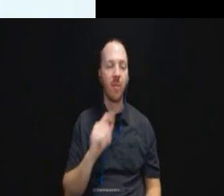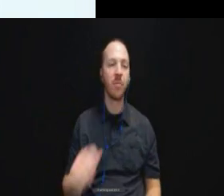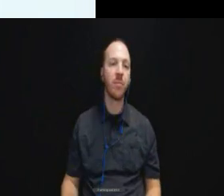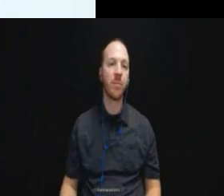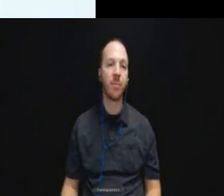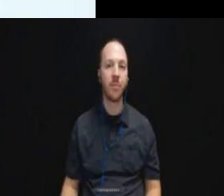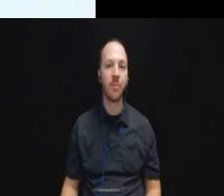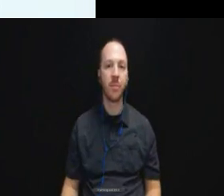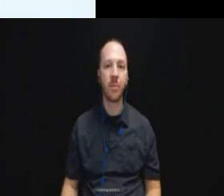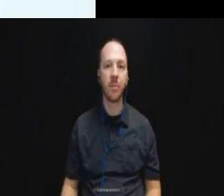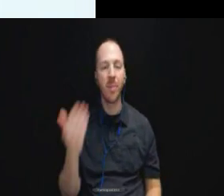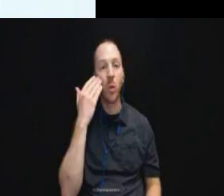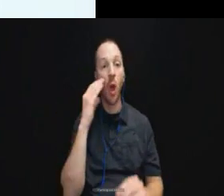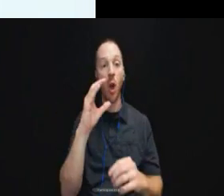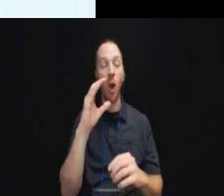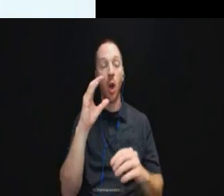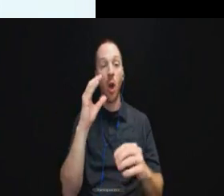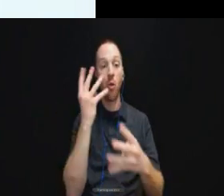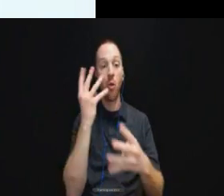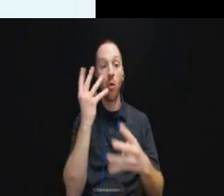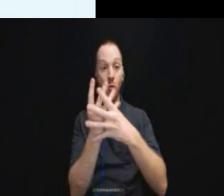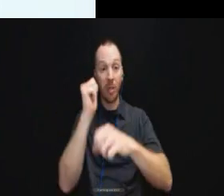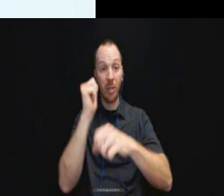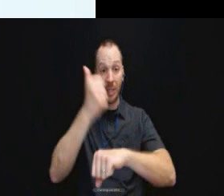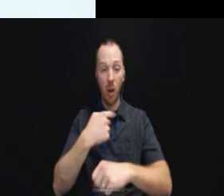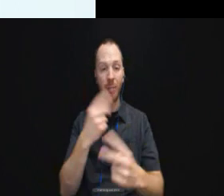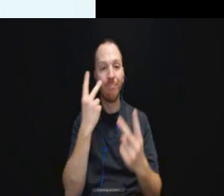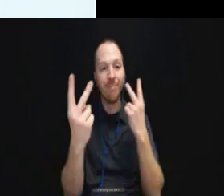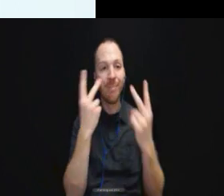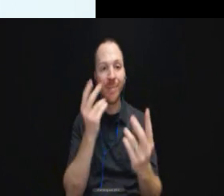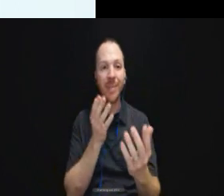Correctional settings we are seeing throughout the case law and throughout kind of recent